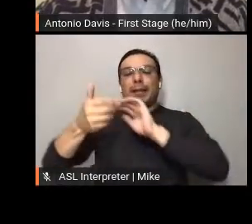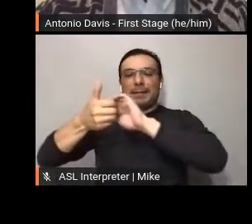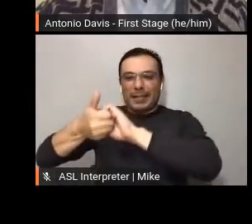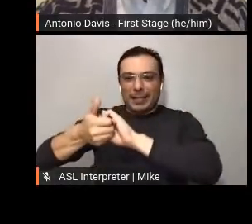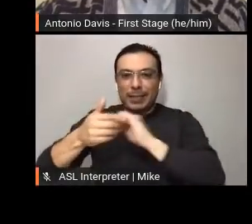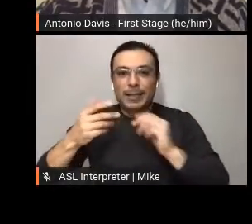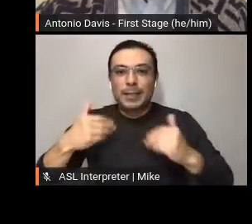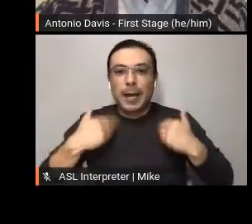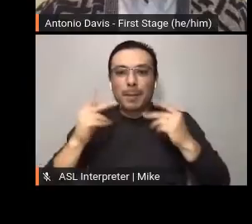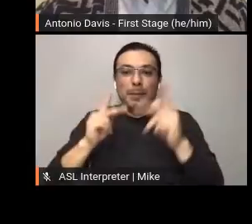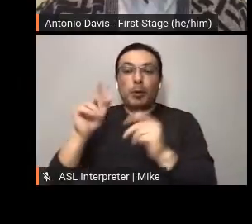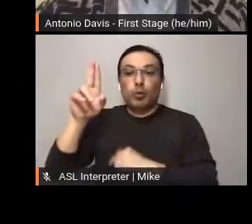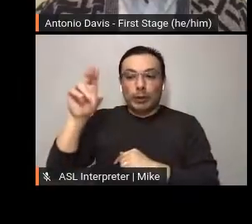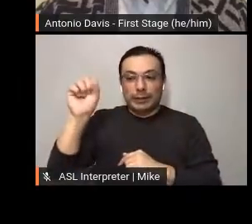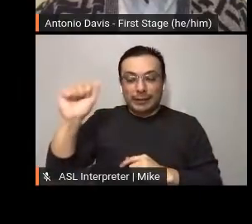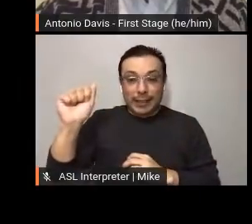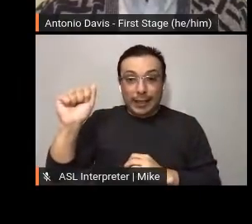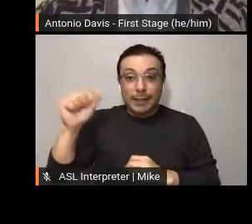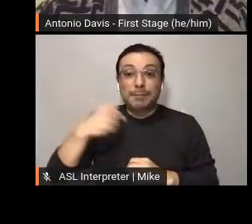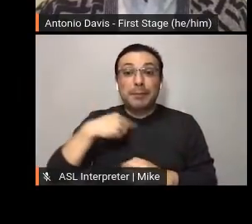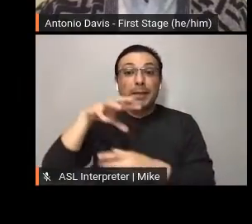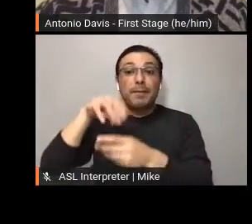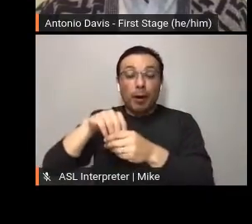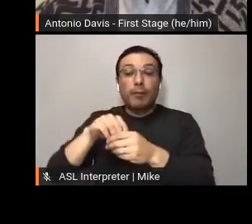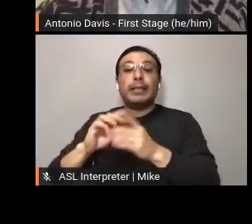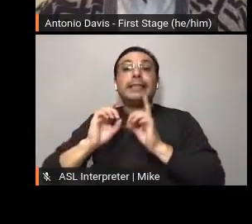where I serve as the digital marketing manager, bringing forth content